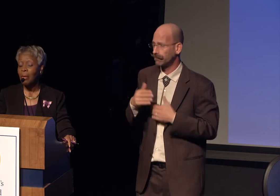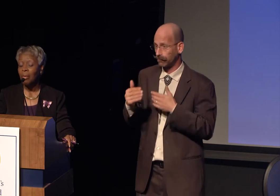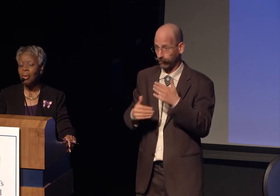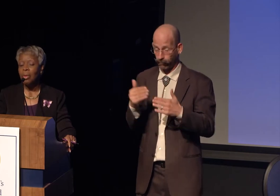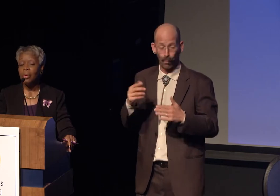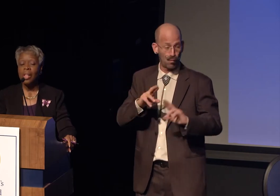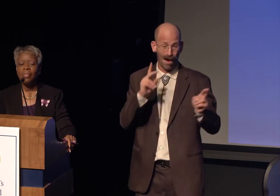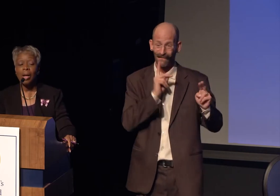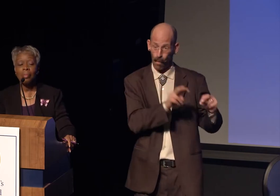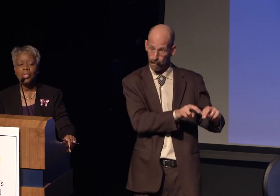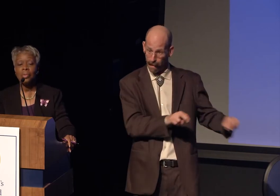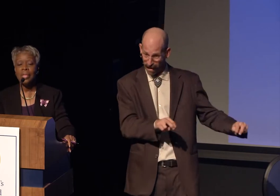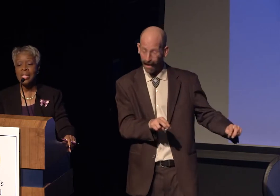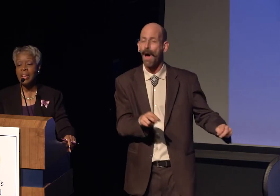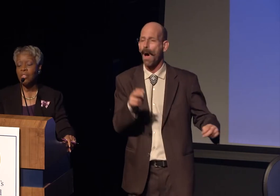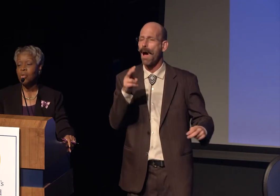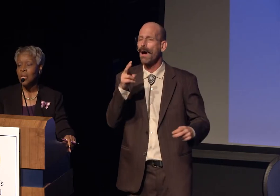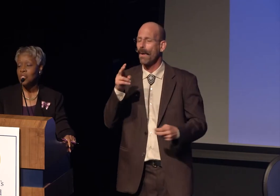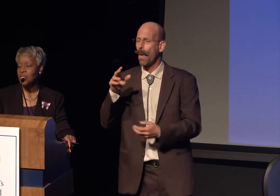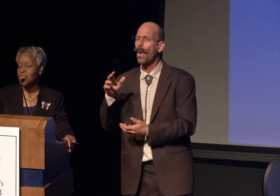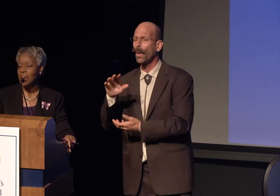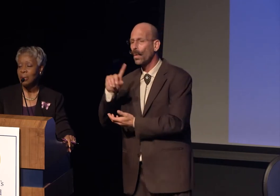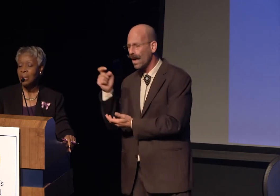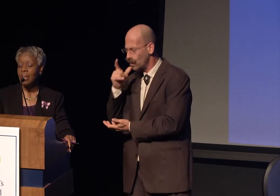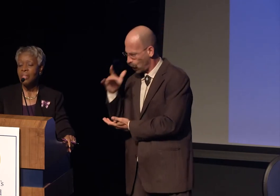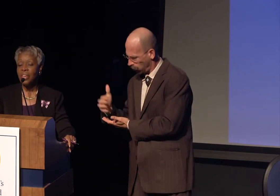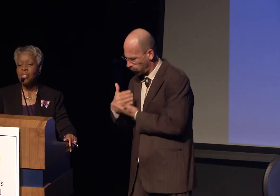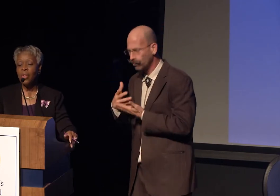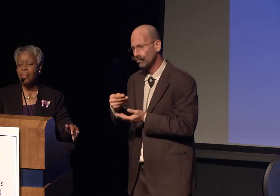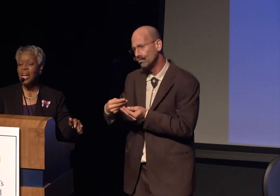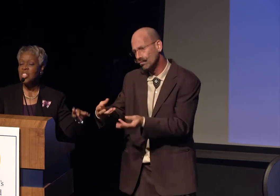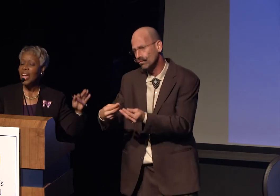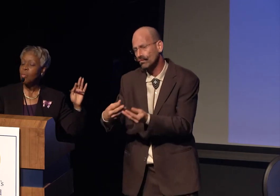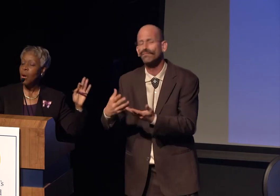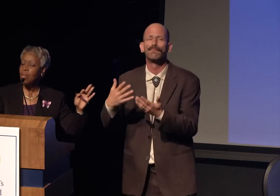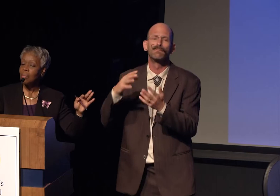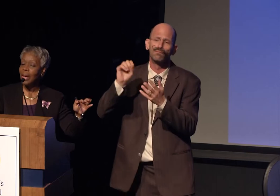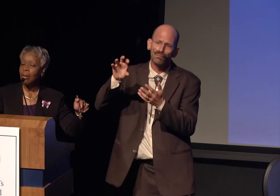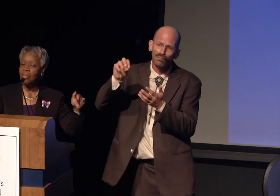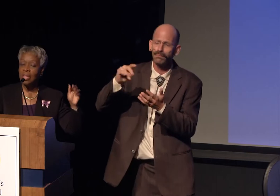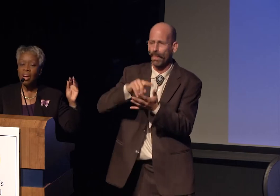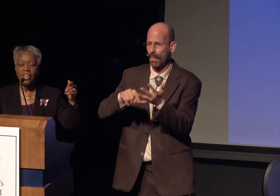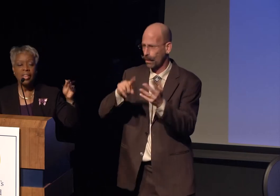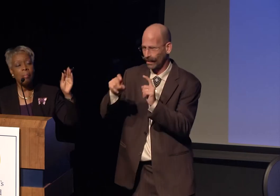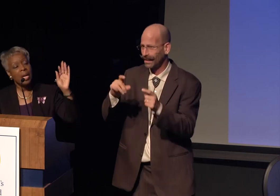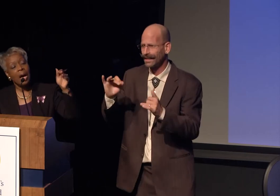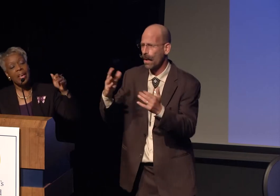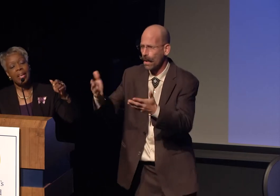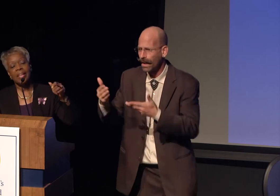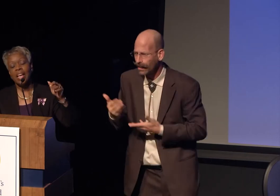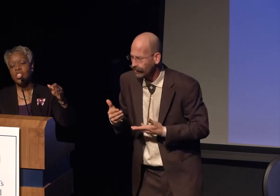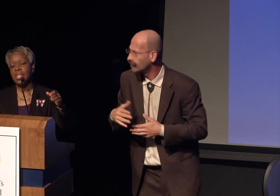you'll have an opportunity to have your questions shared. Thank you very much and welcome now, Dalia Mogahed